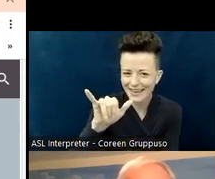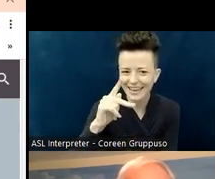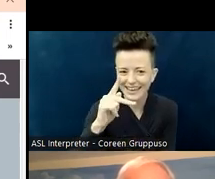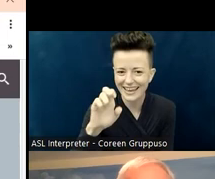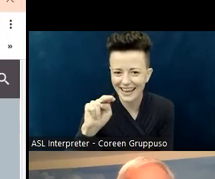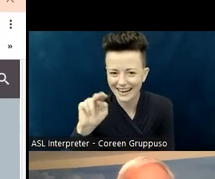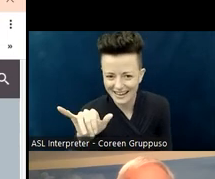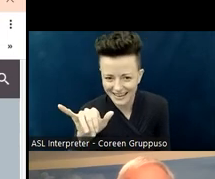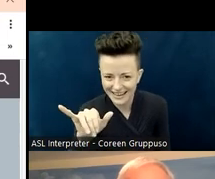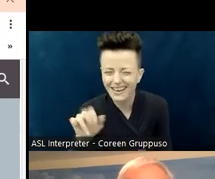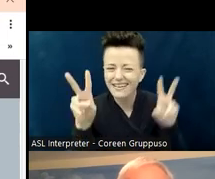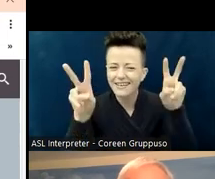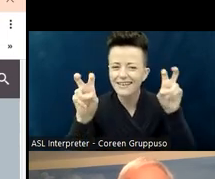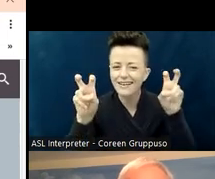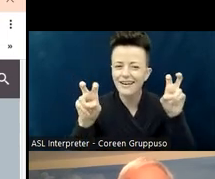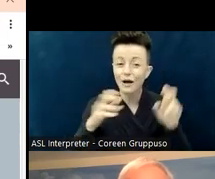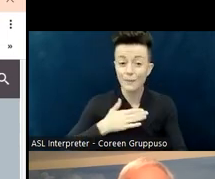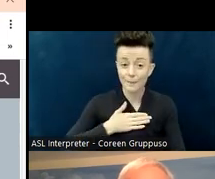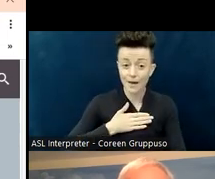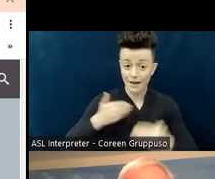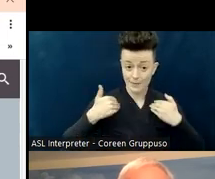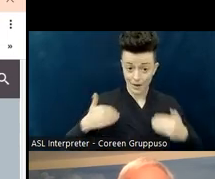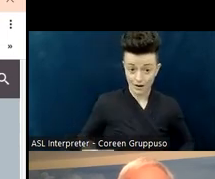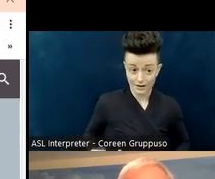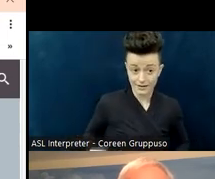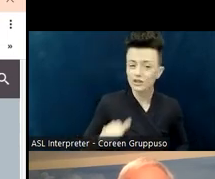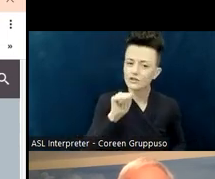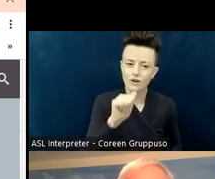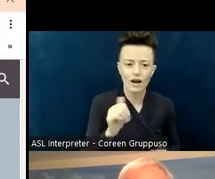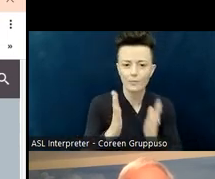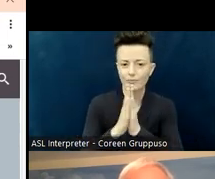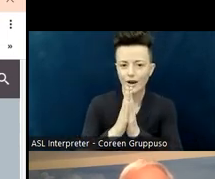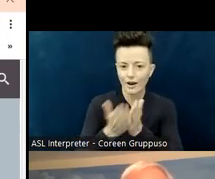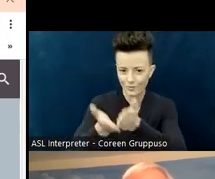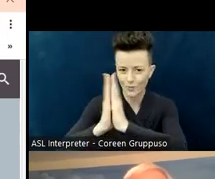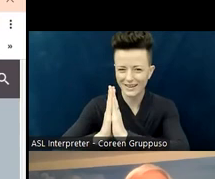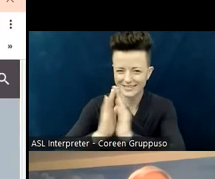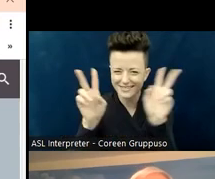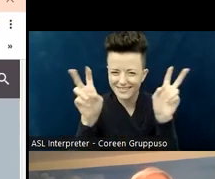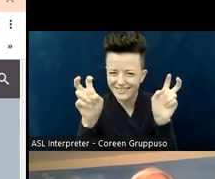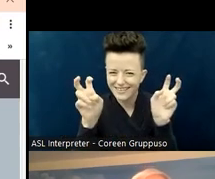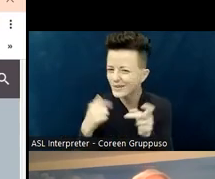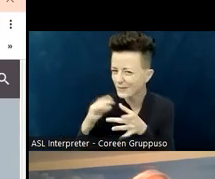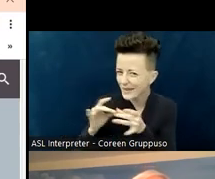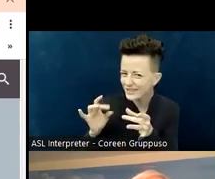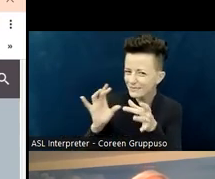I know that her name has been mentioned a few times over this event. We are going to have a lot of different ways